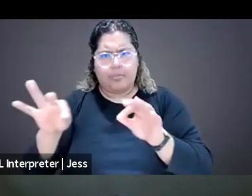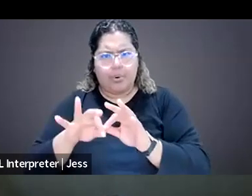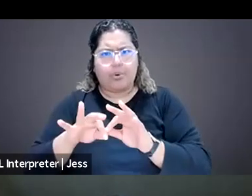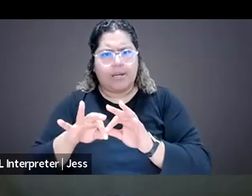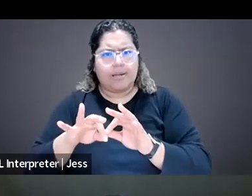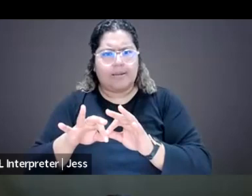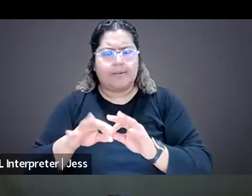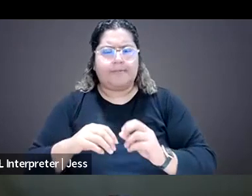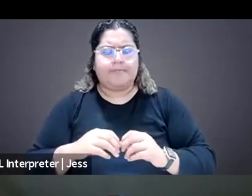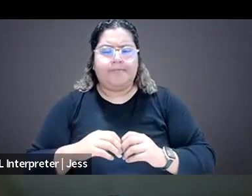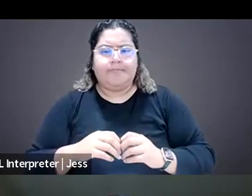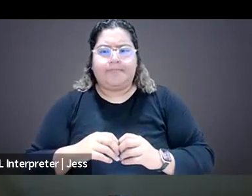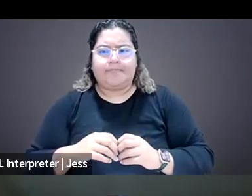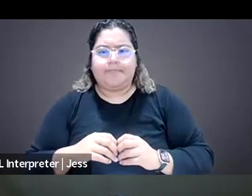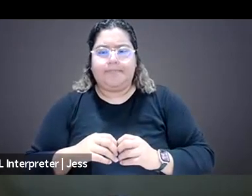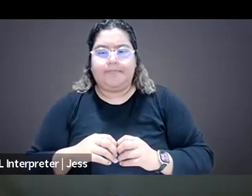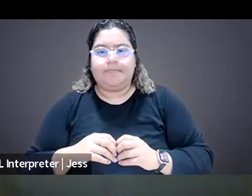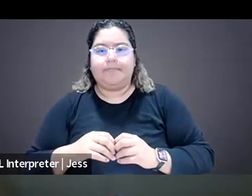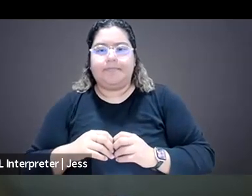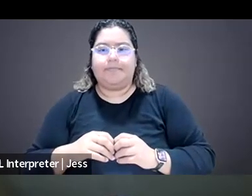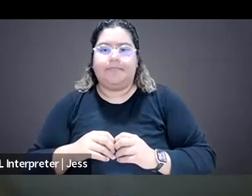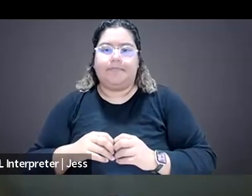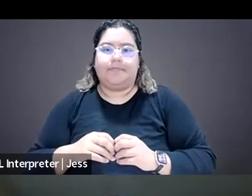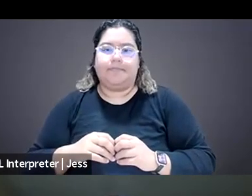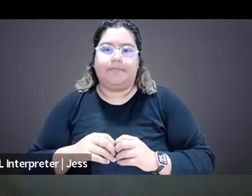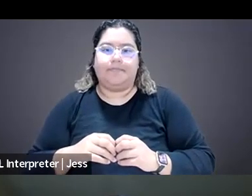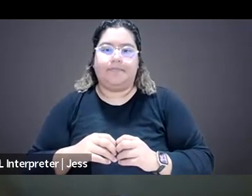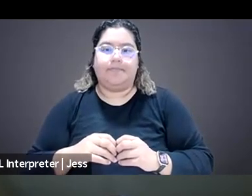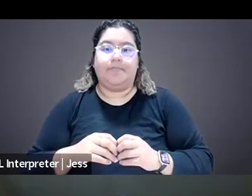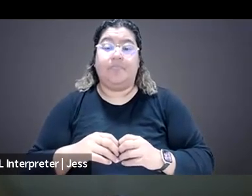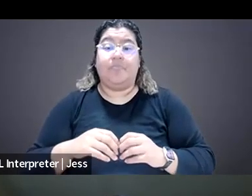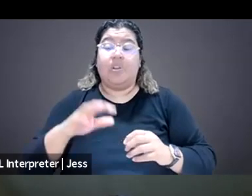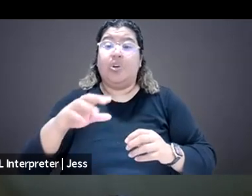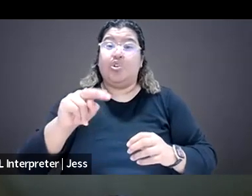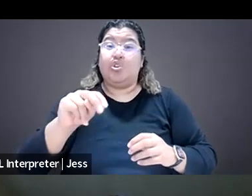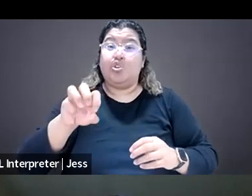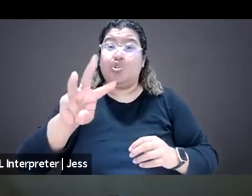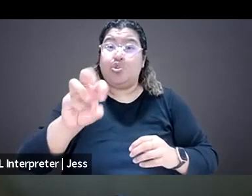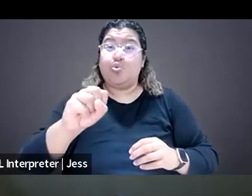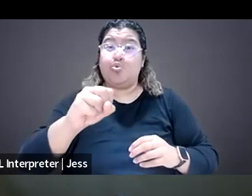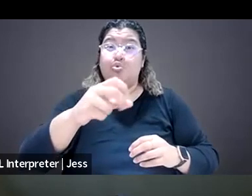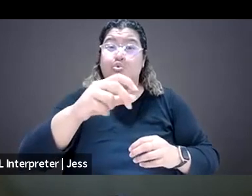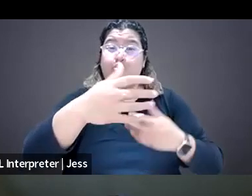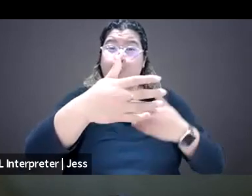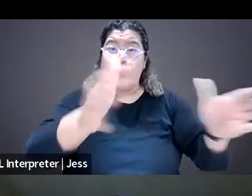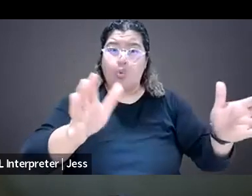is the need for a change in culture within newsrooms to accept the responsibility